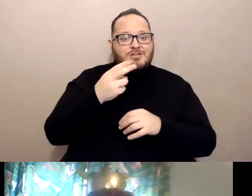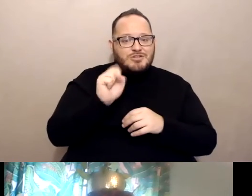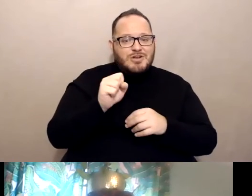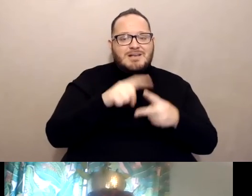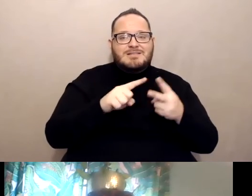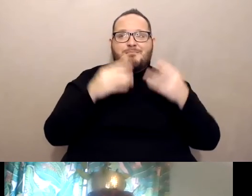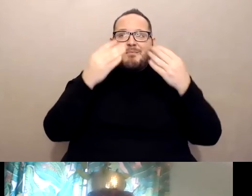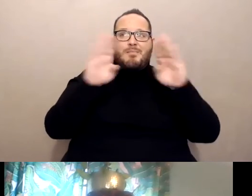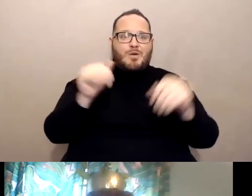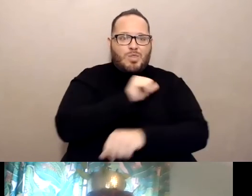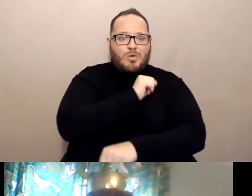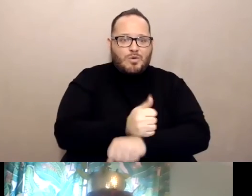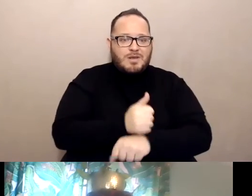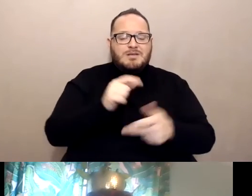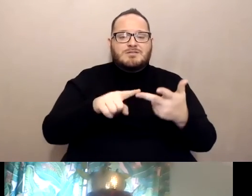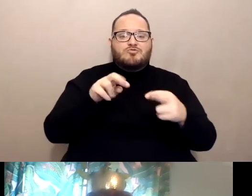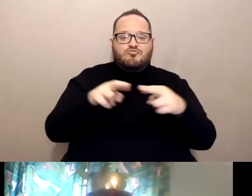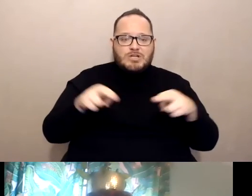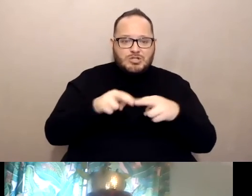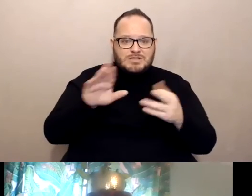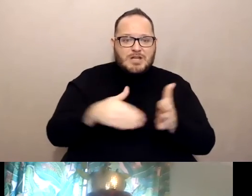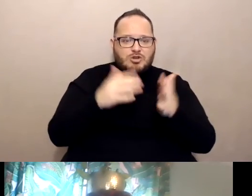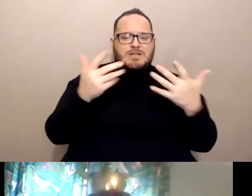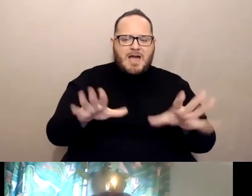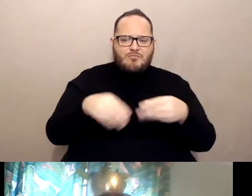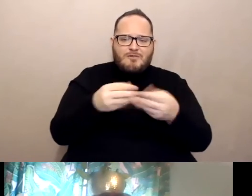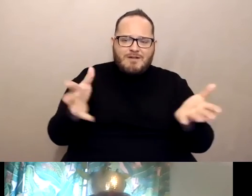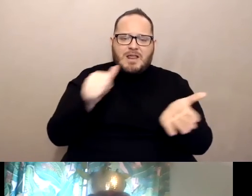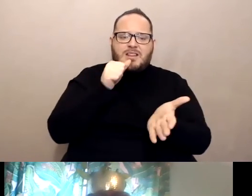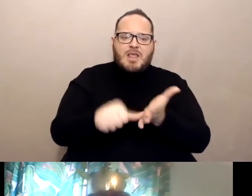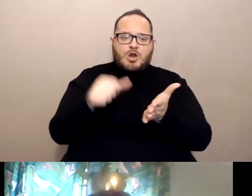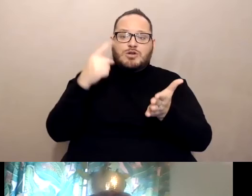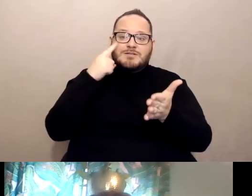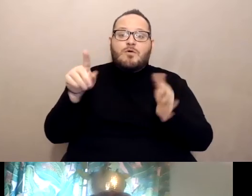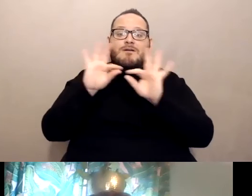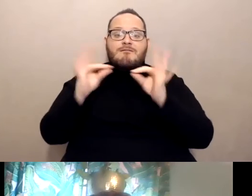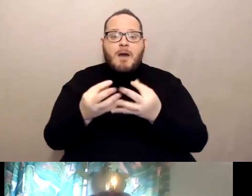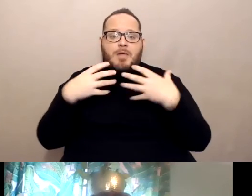and regional centers have provided letters for family health care workers.